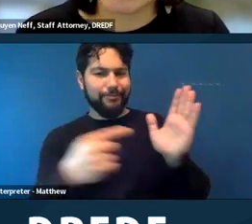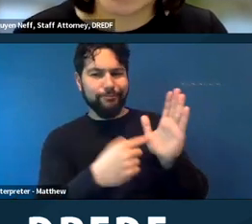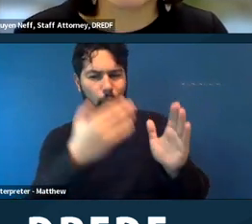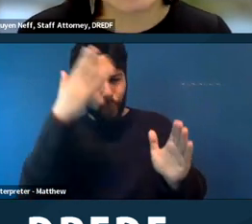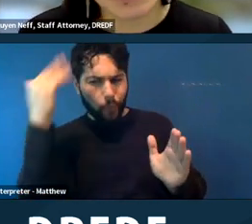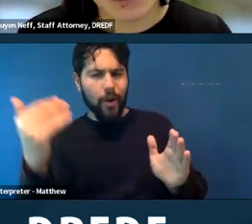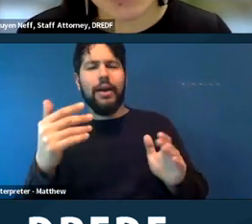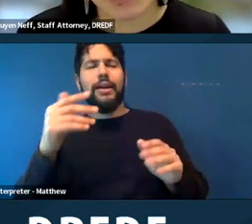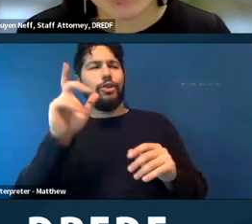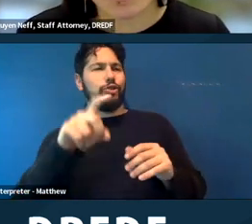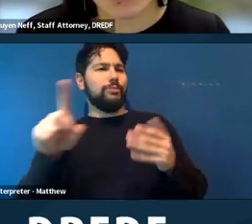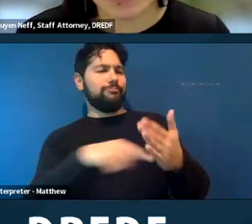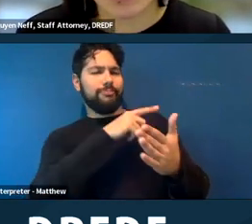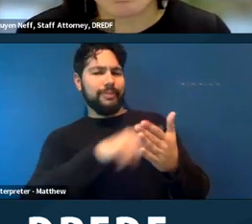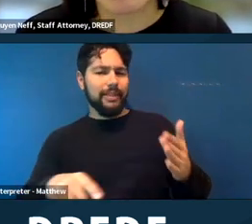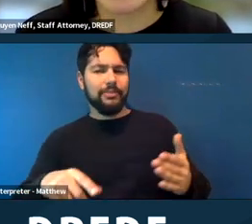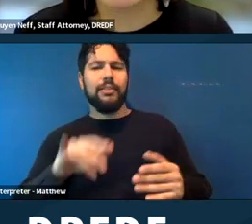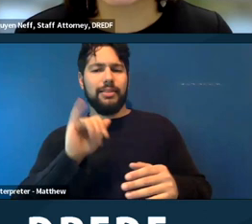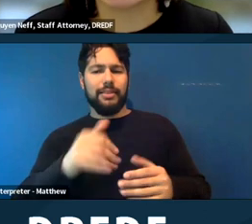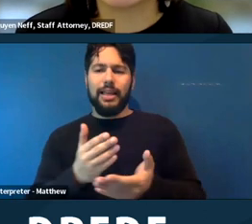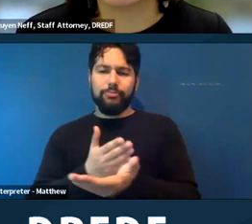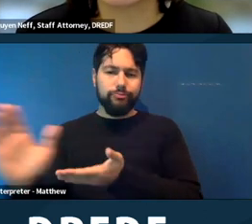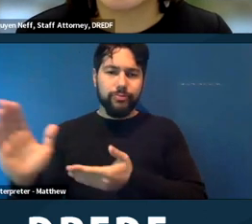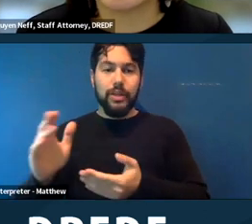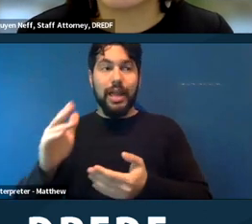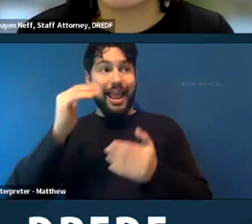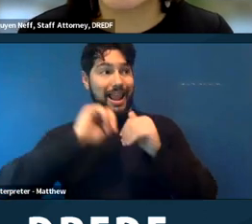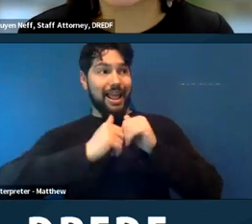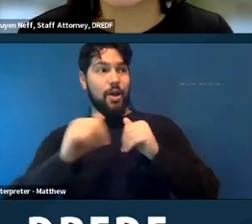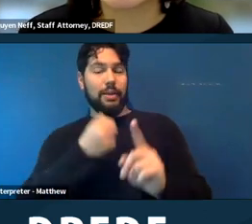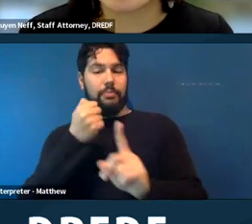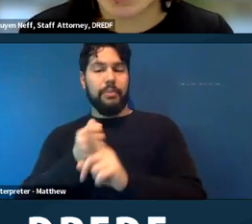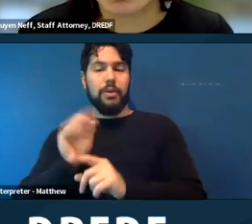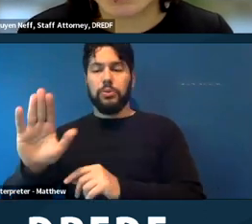and how that's connected to your disability. So it would ‑‑ so I think that that would be